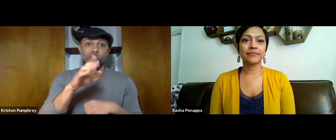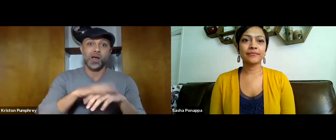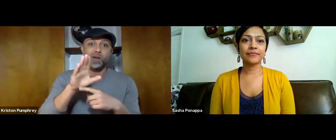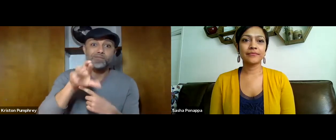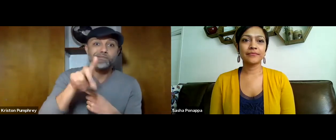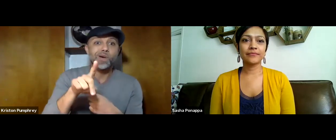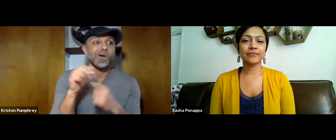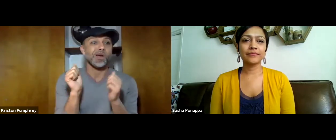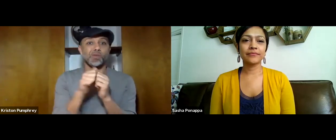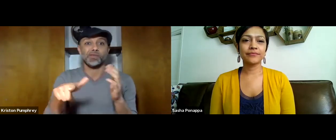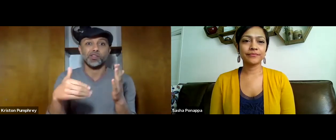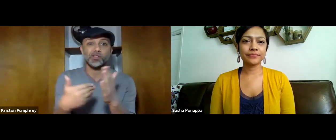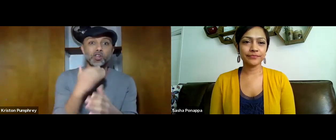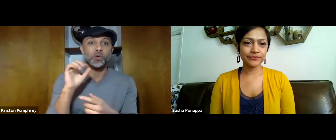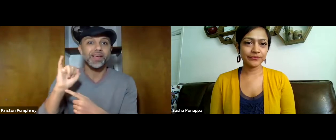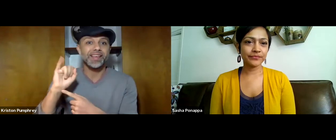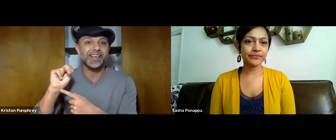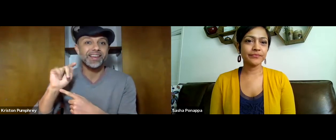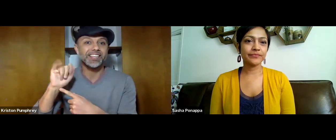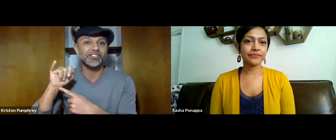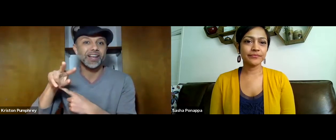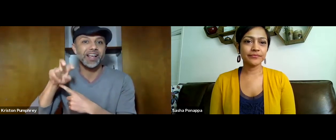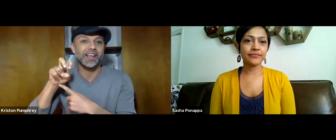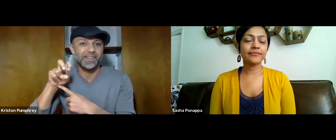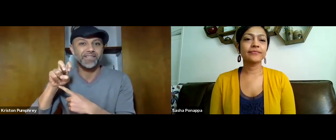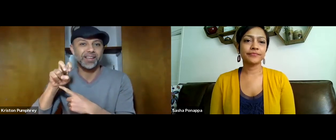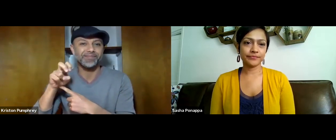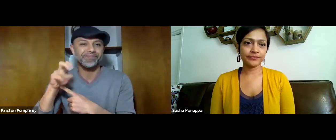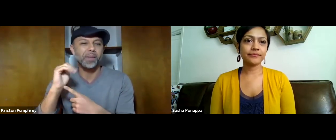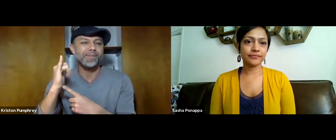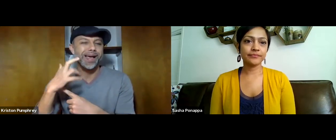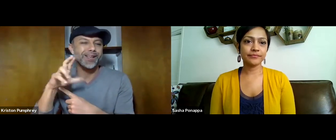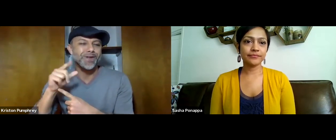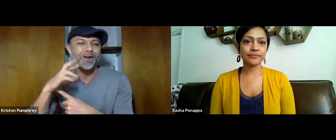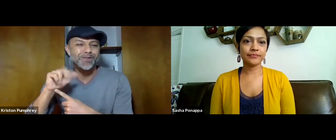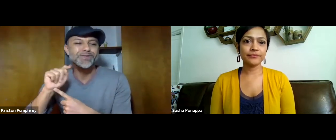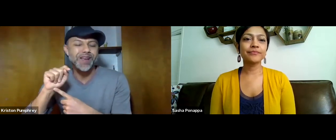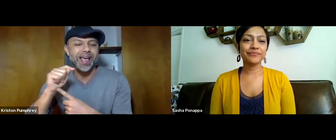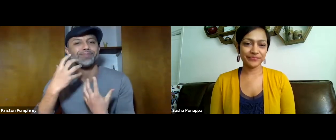We have full confidence with you on the board and the new initiatives.